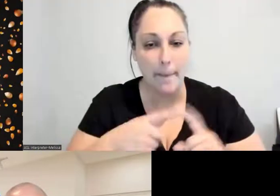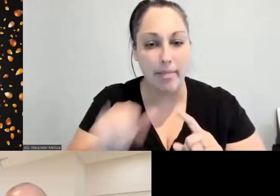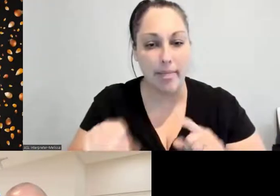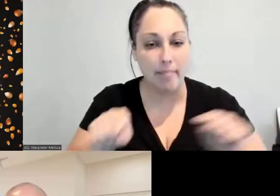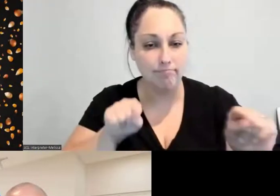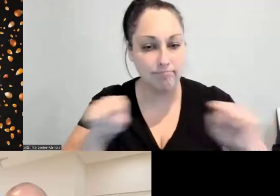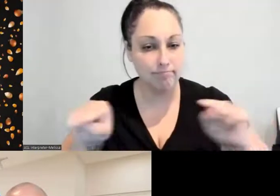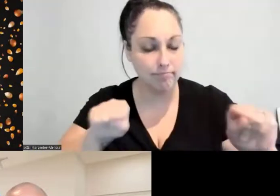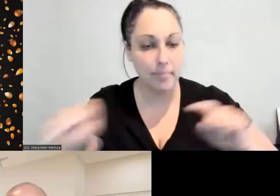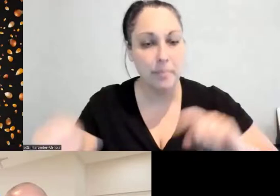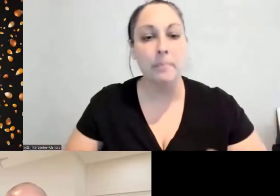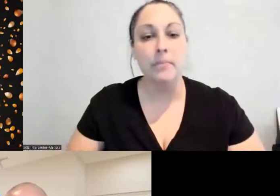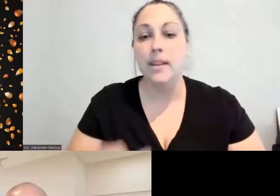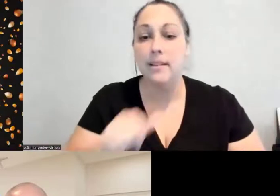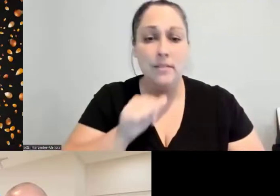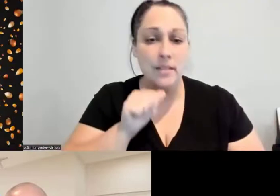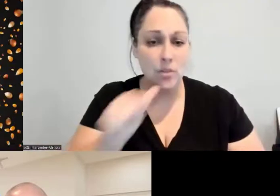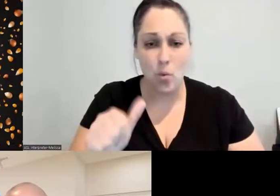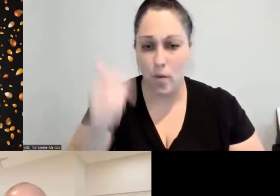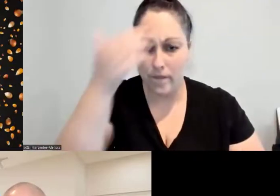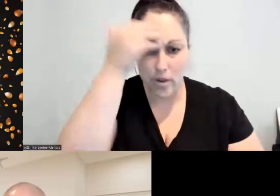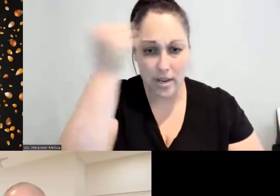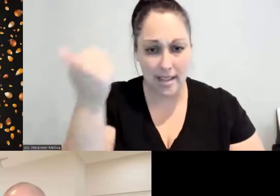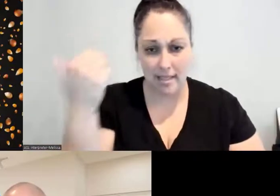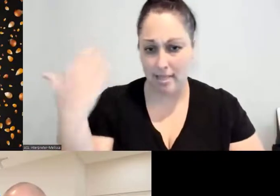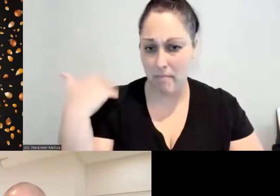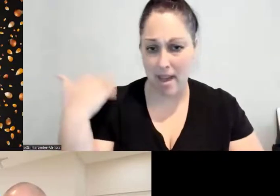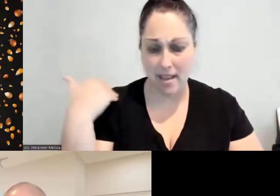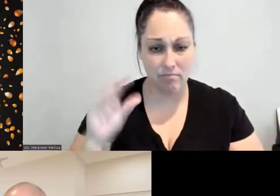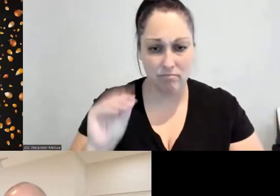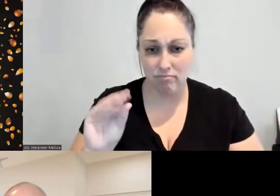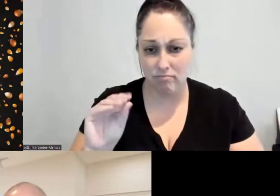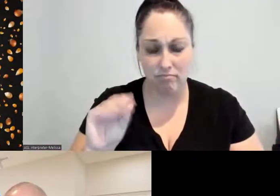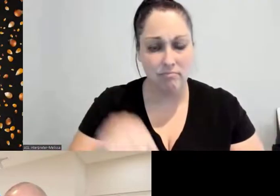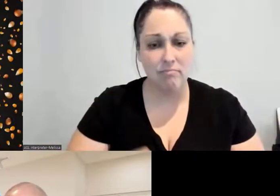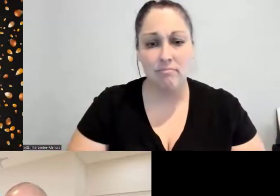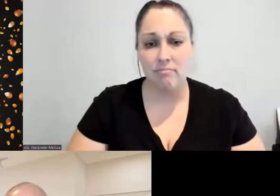Remember that people are designed ‑‑ do have these